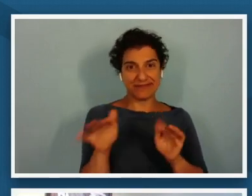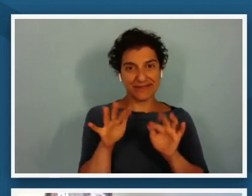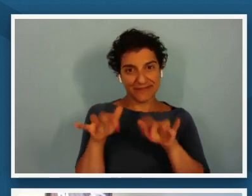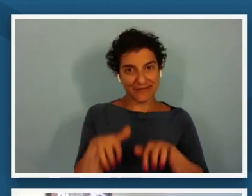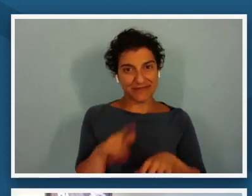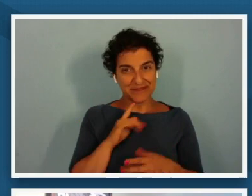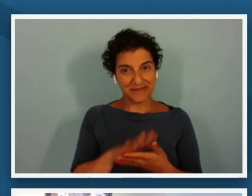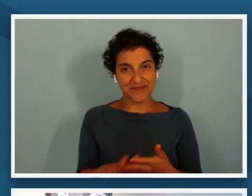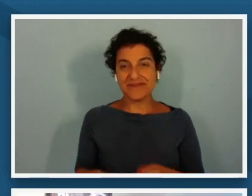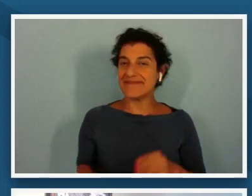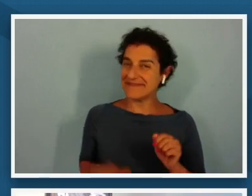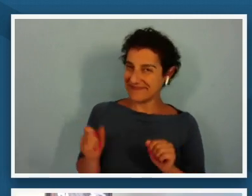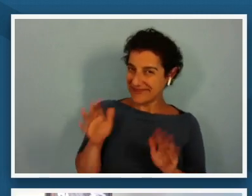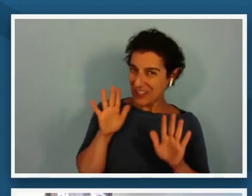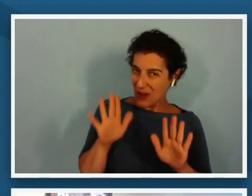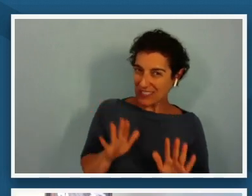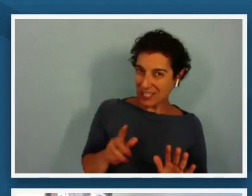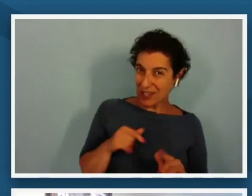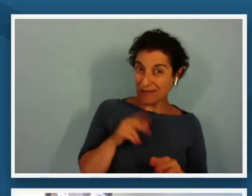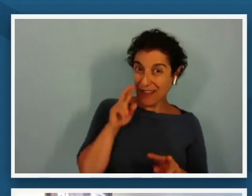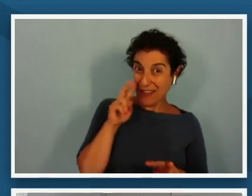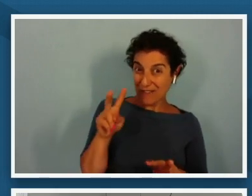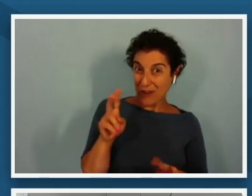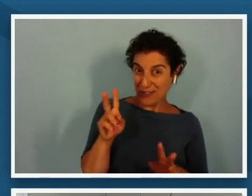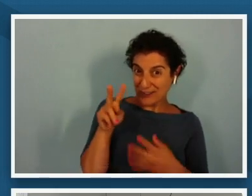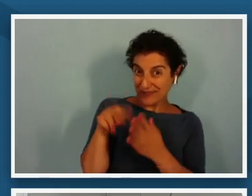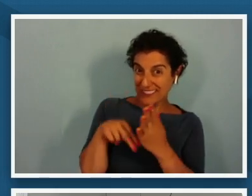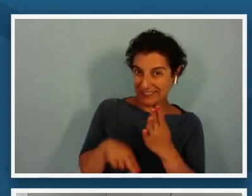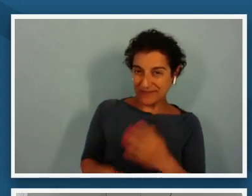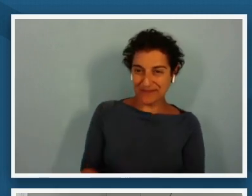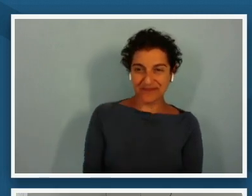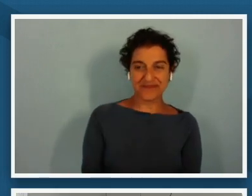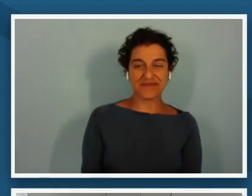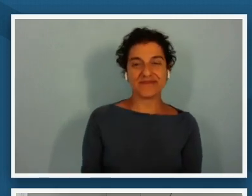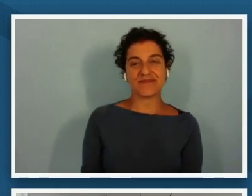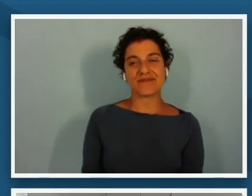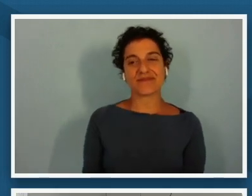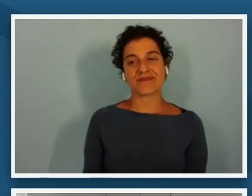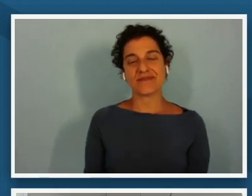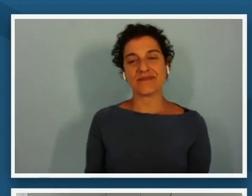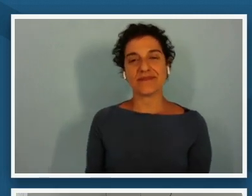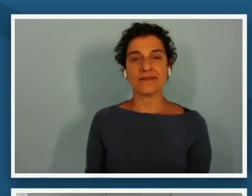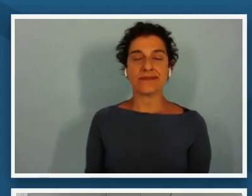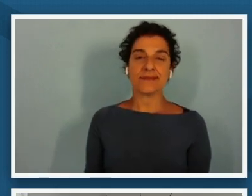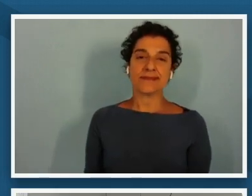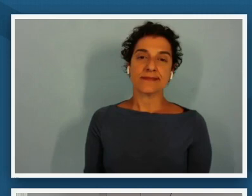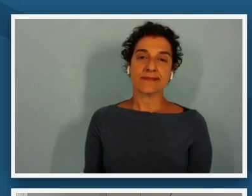i look forward to looking at those thank you guys